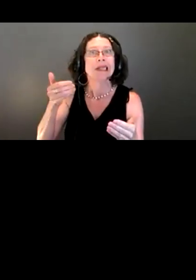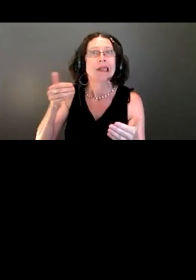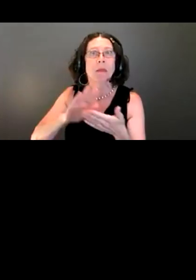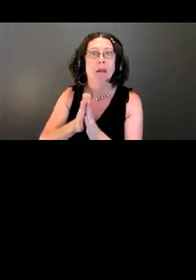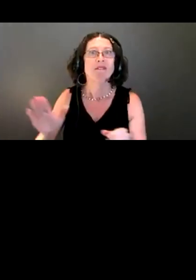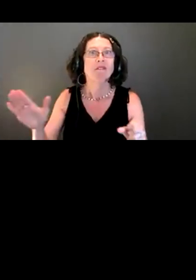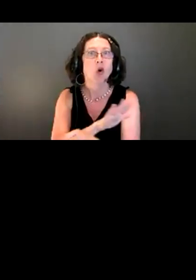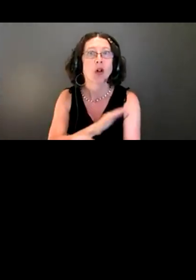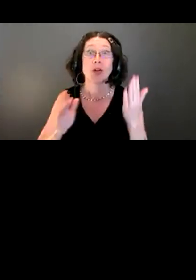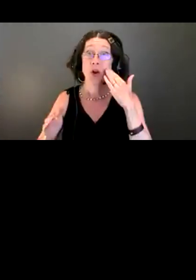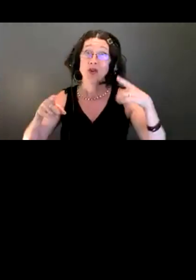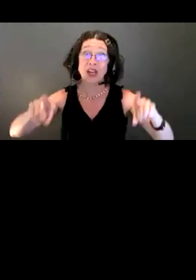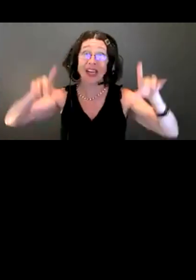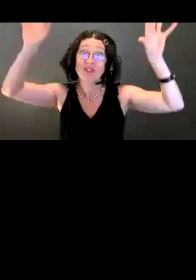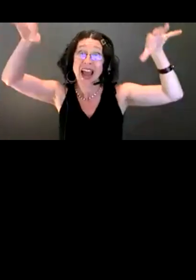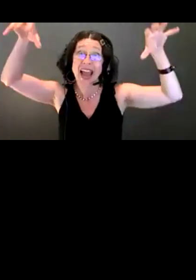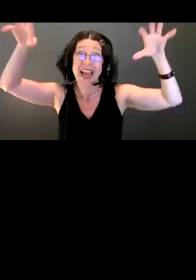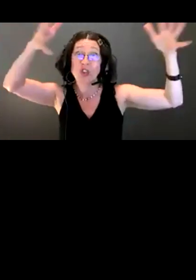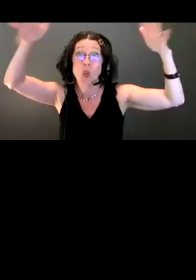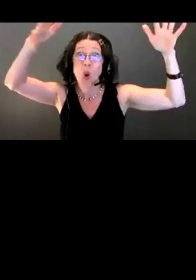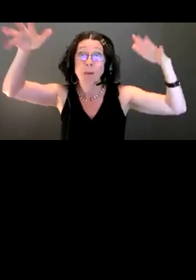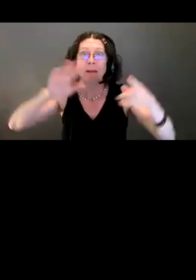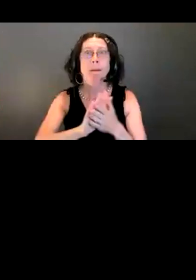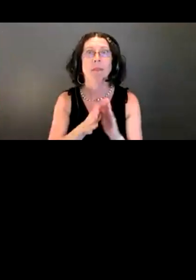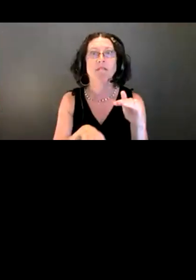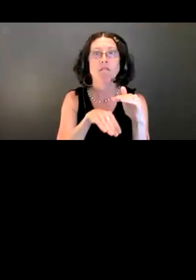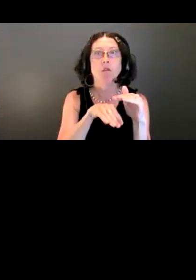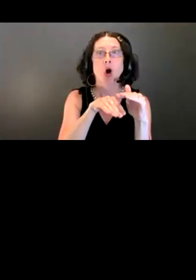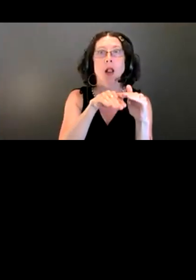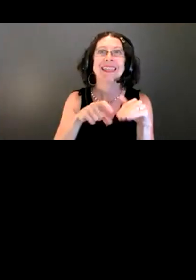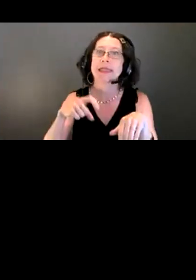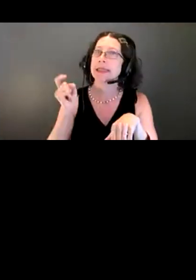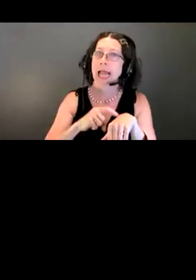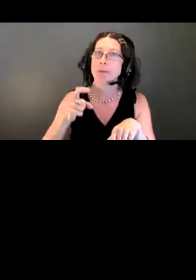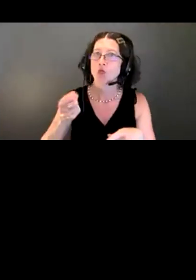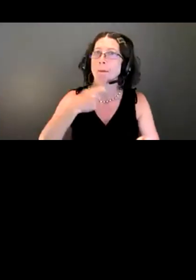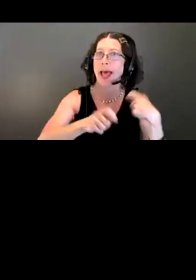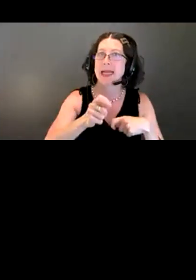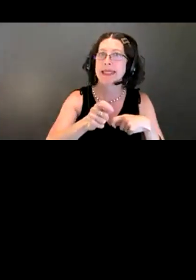So it's really time for us to replace it. Next.